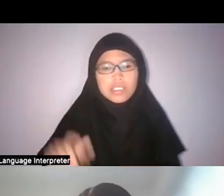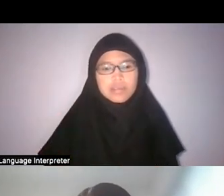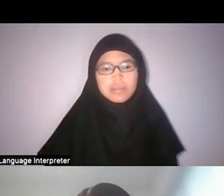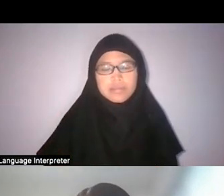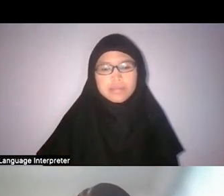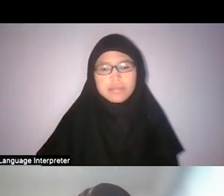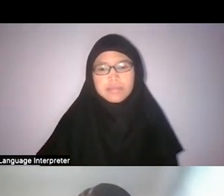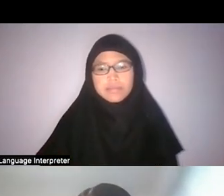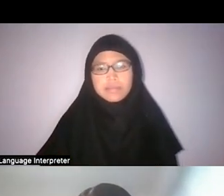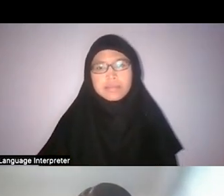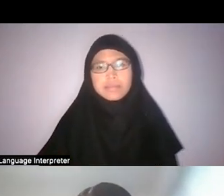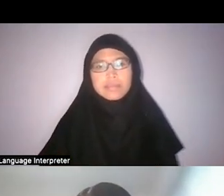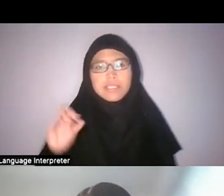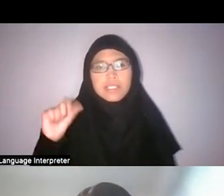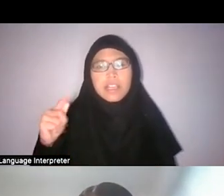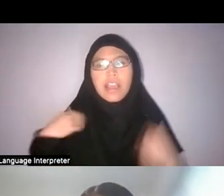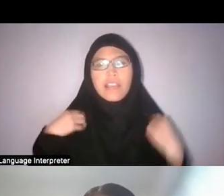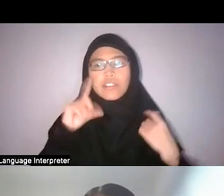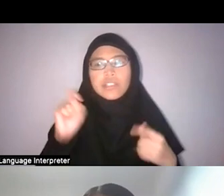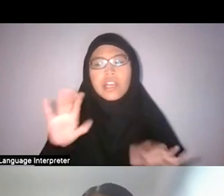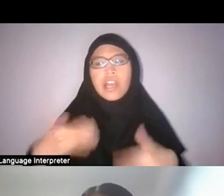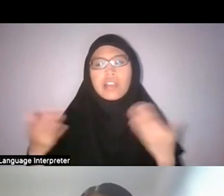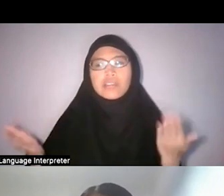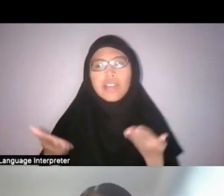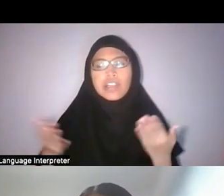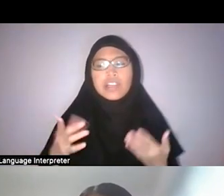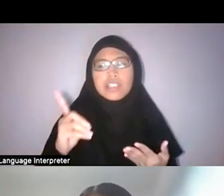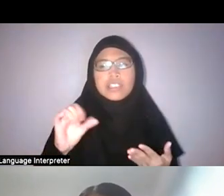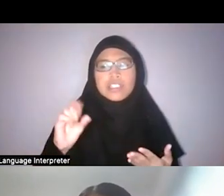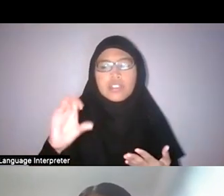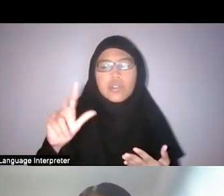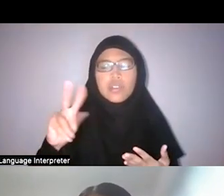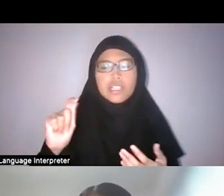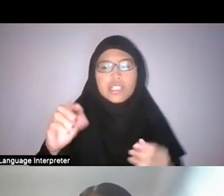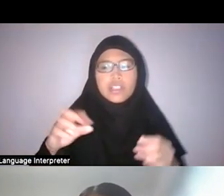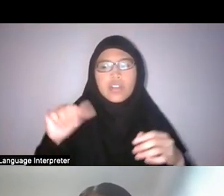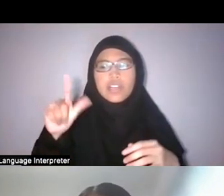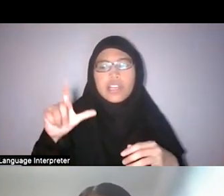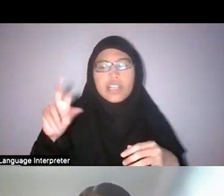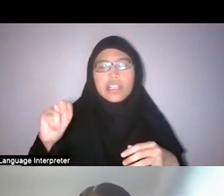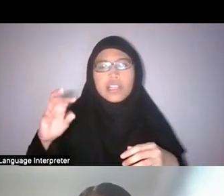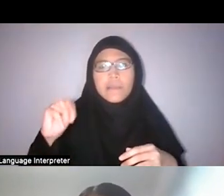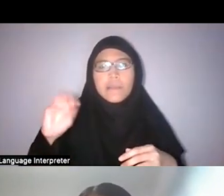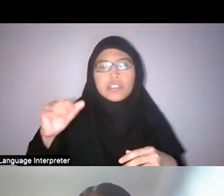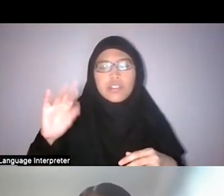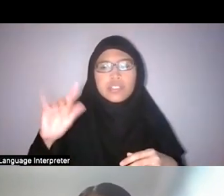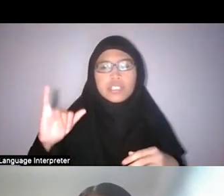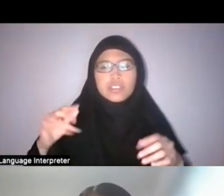Nat has a question: “How do we encourage the dislocated/alienated majority to care more about indigenous ways of life?”